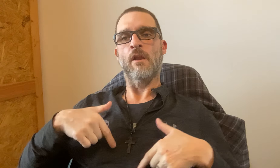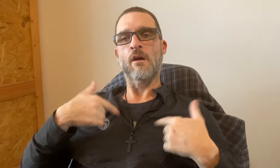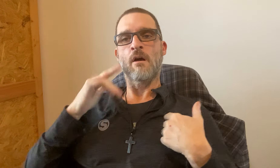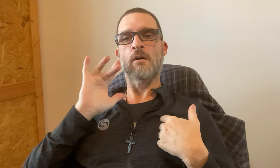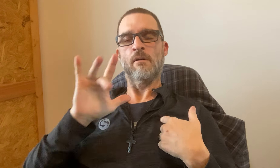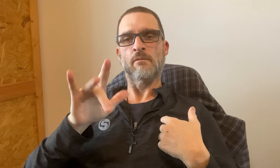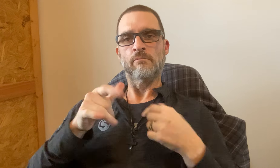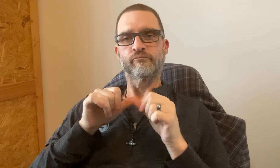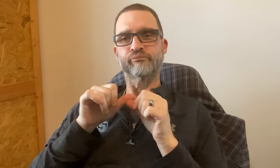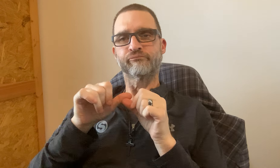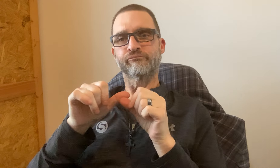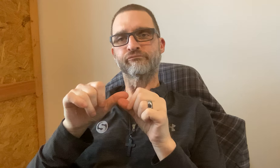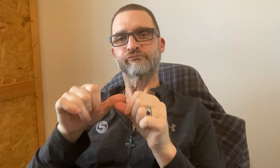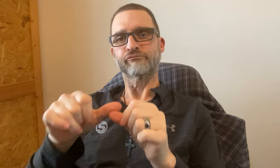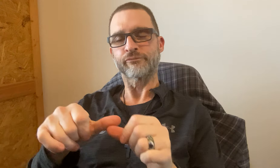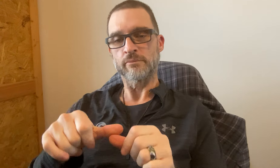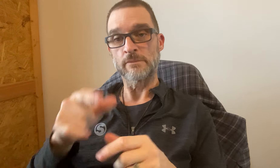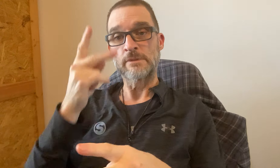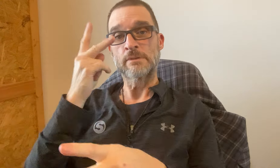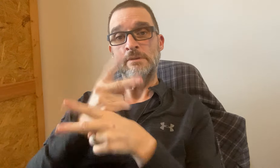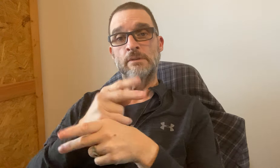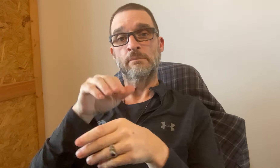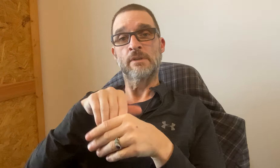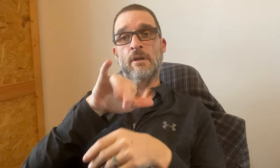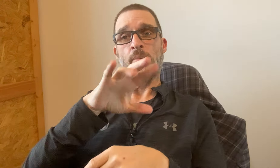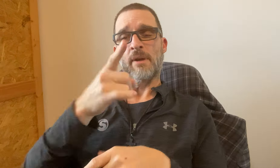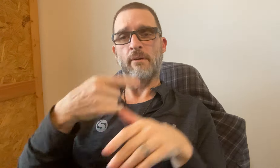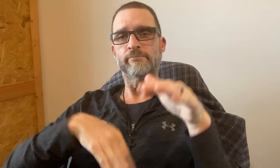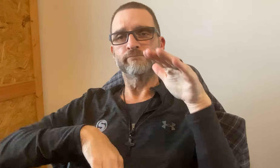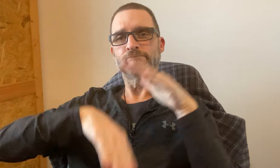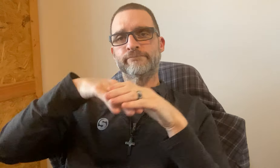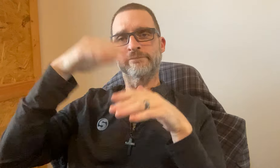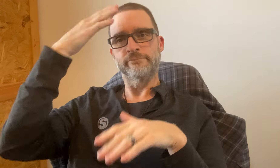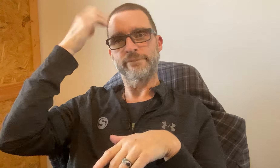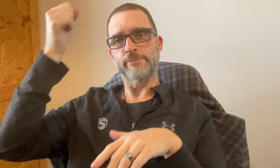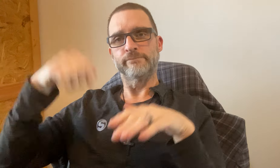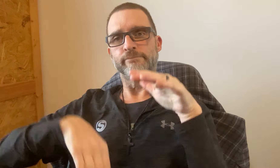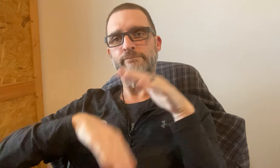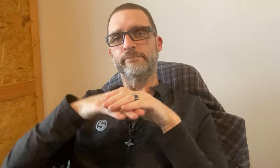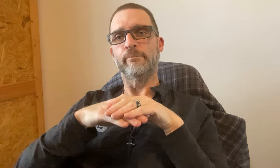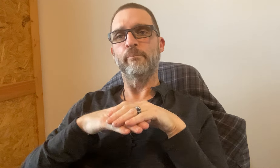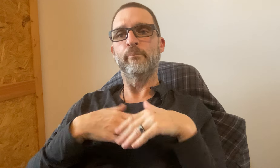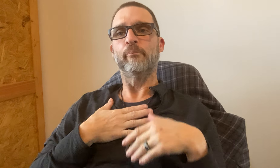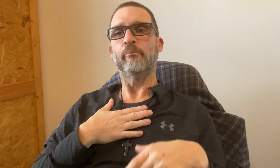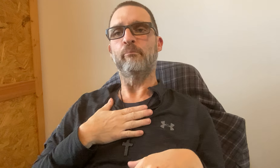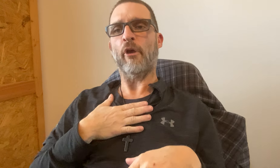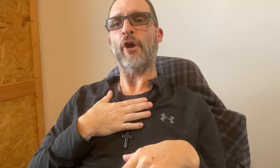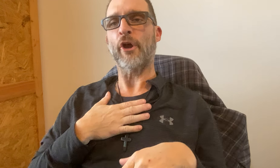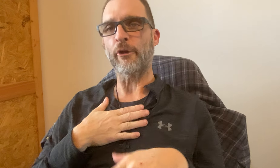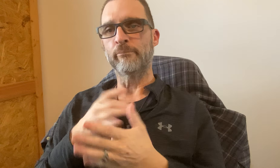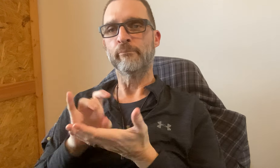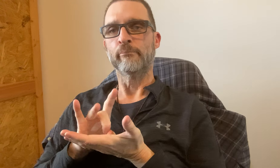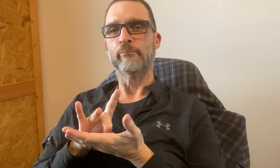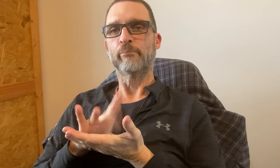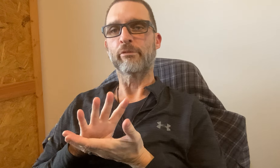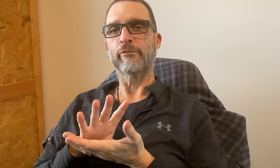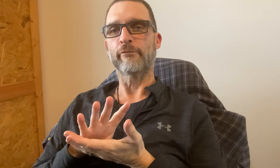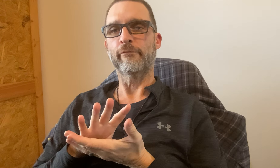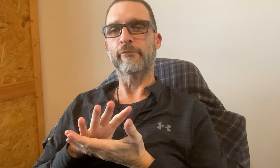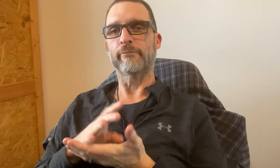That's why I prefer Live to keep going it going But Ipad has a limit memory. *BURPED* and rejected